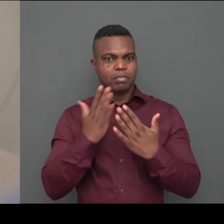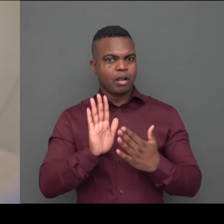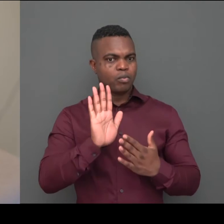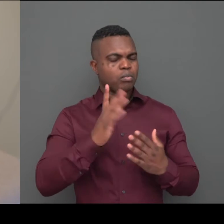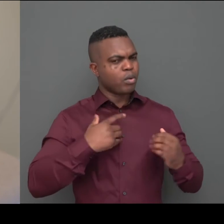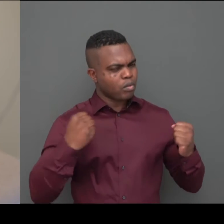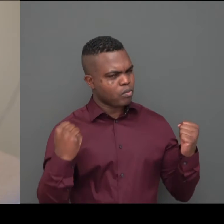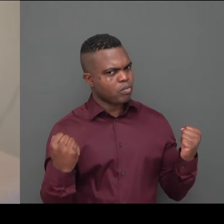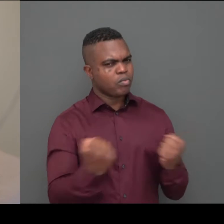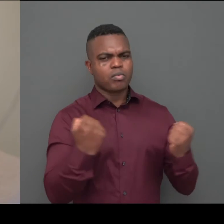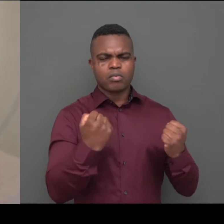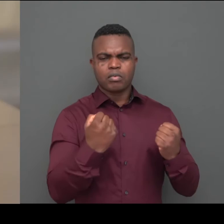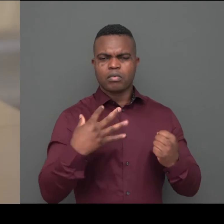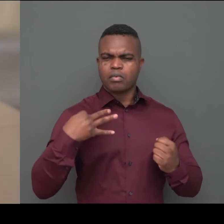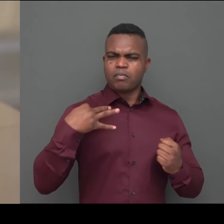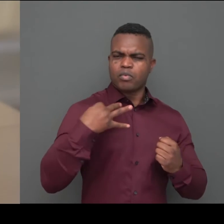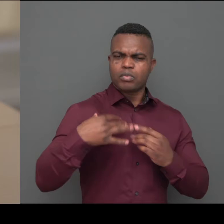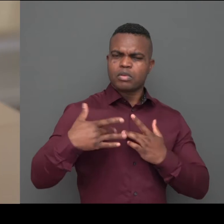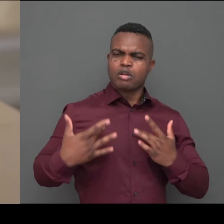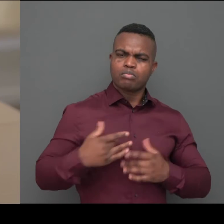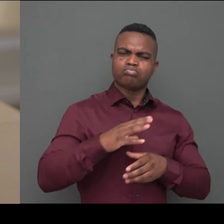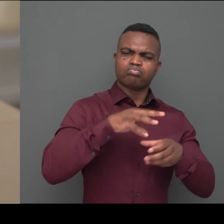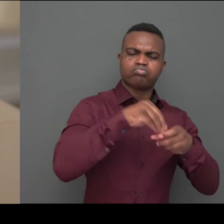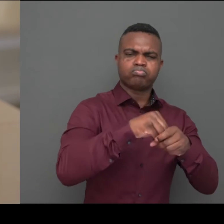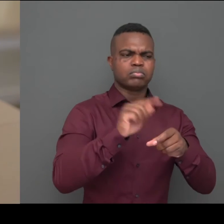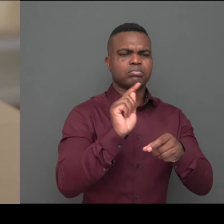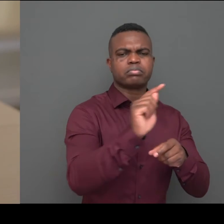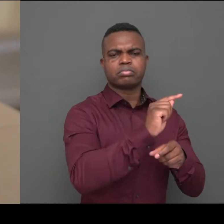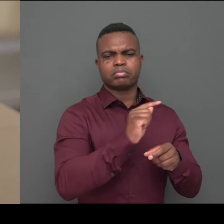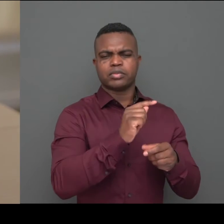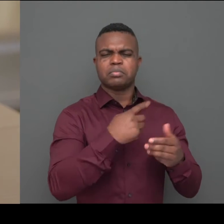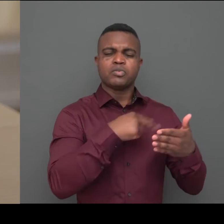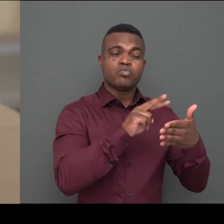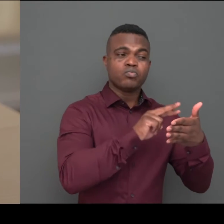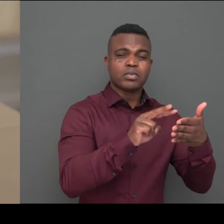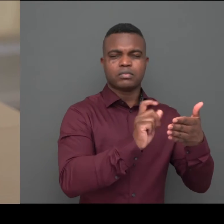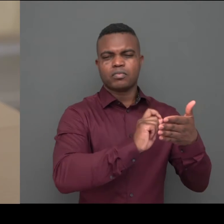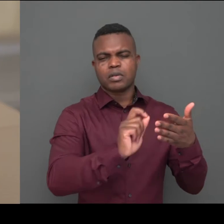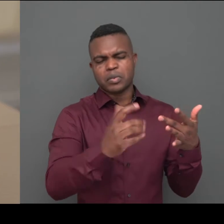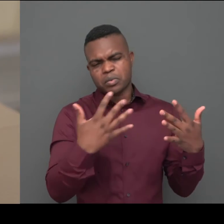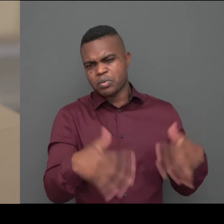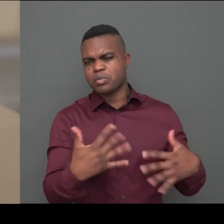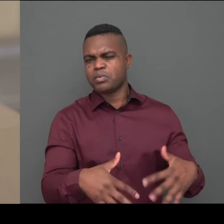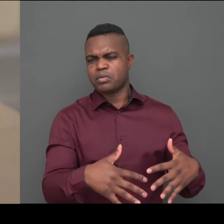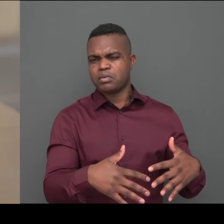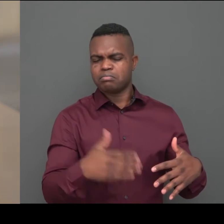I do a lot of voluntary work and have many tasks, but I especially read and write a lot in my private life.